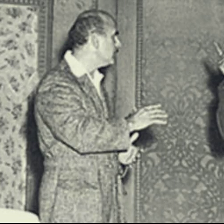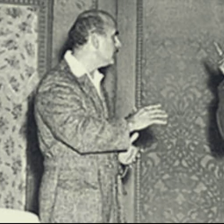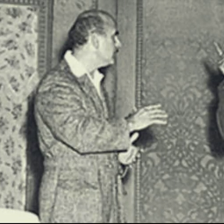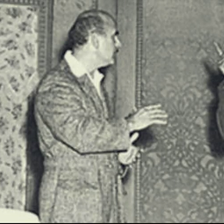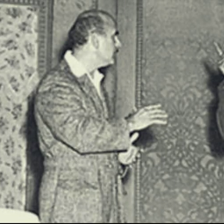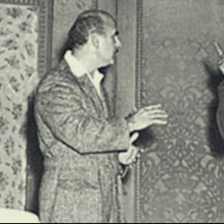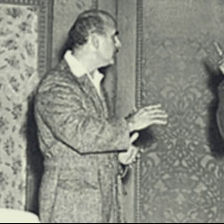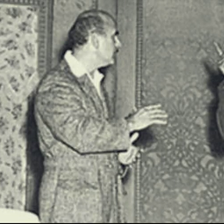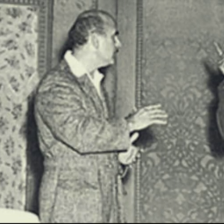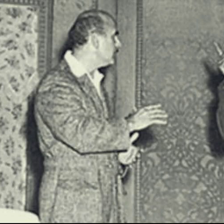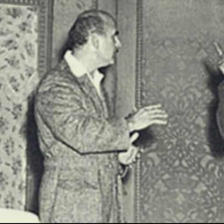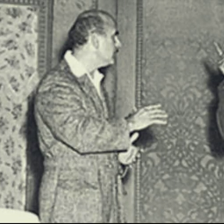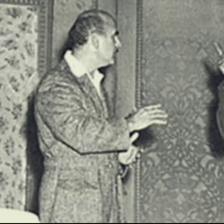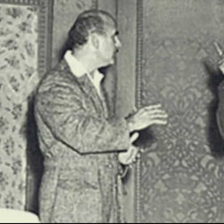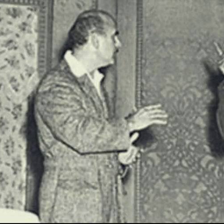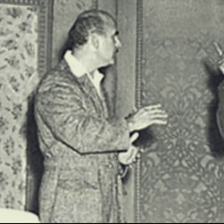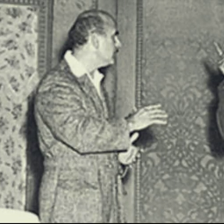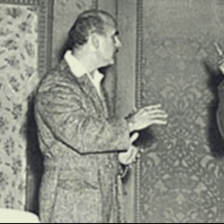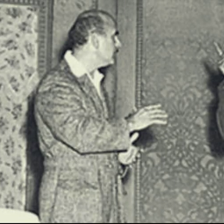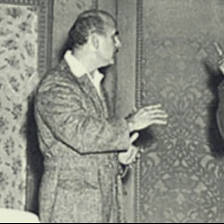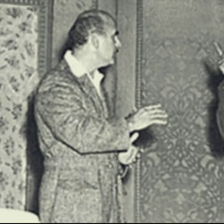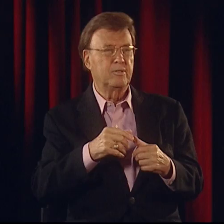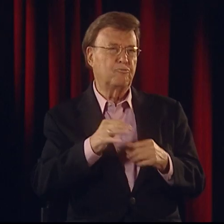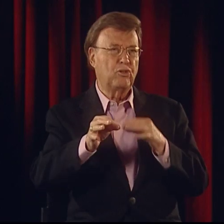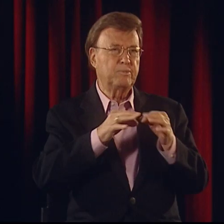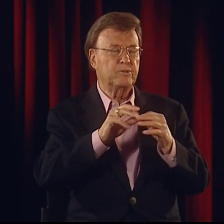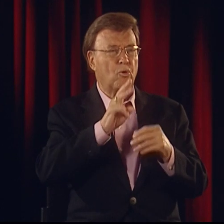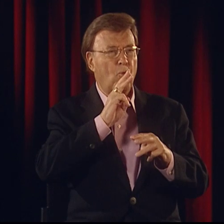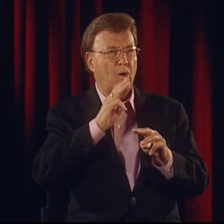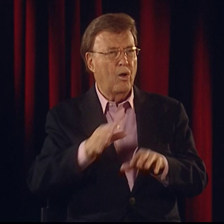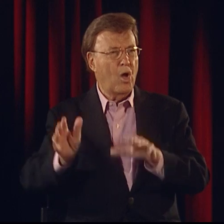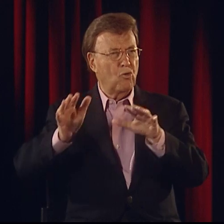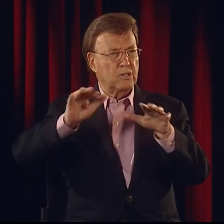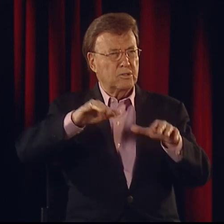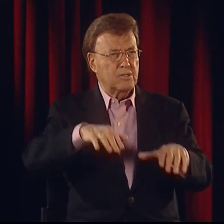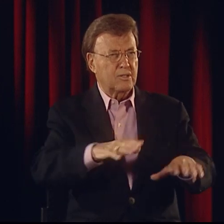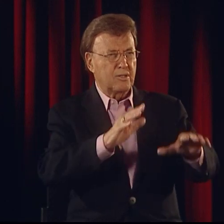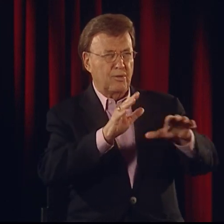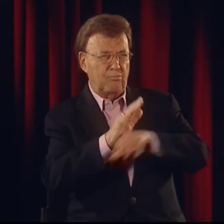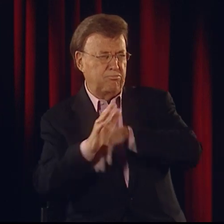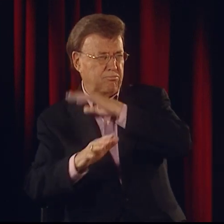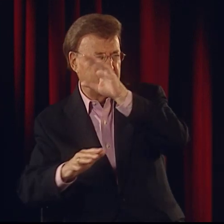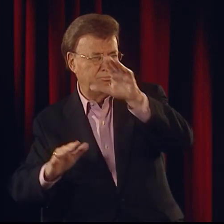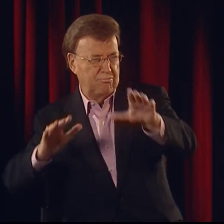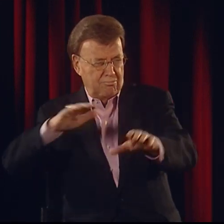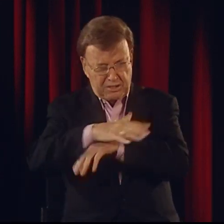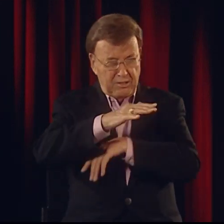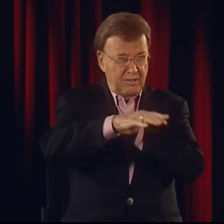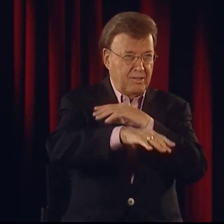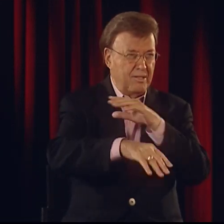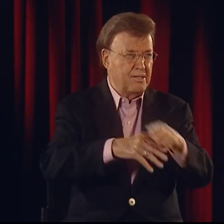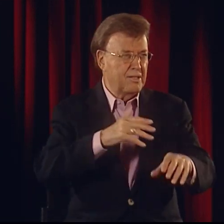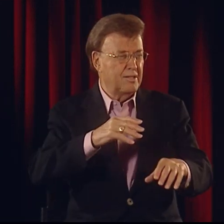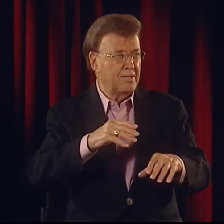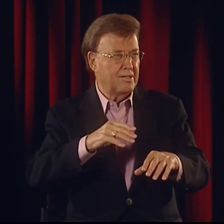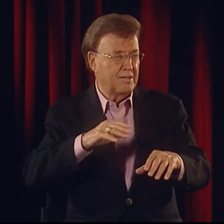He was such a beautiful, sensual signer. If he was talking about how the water would tumble down a creek,